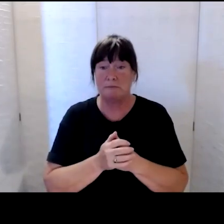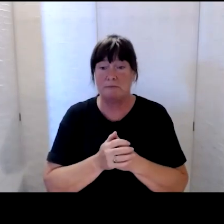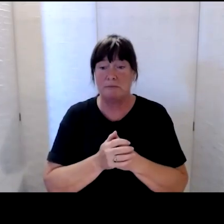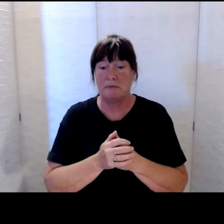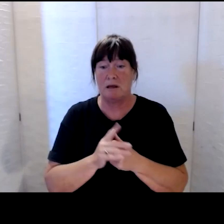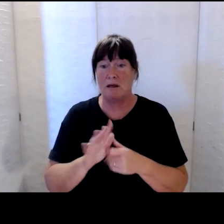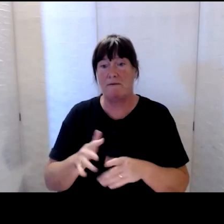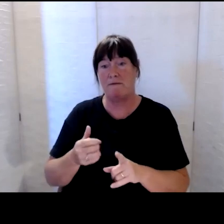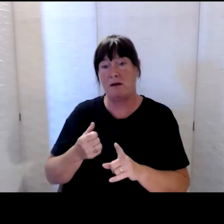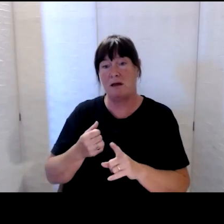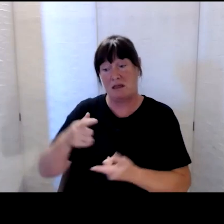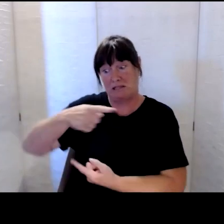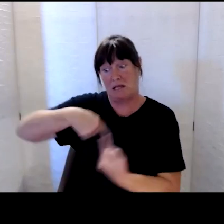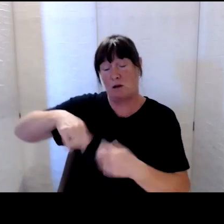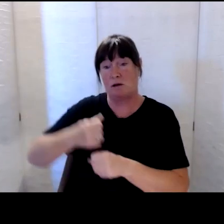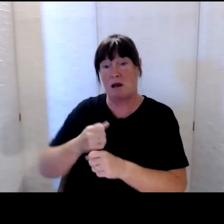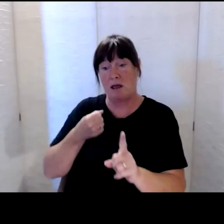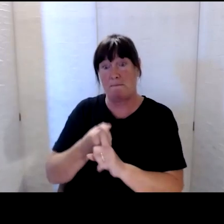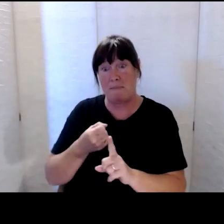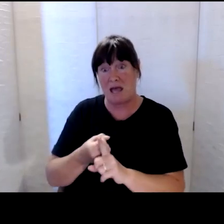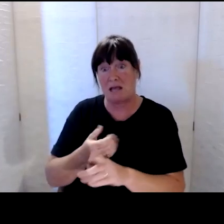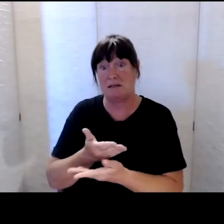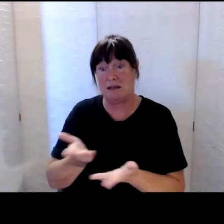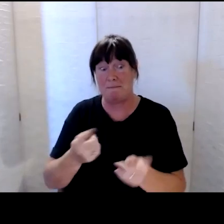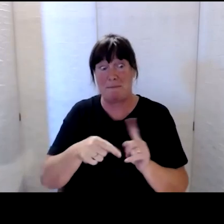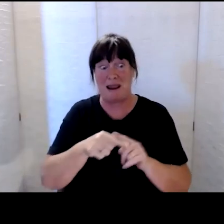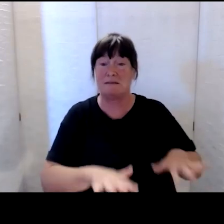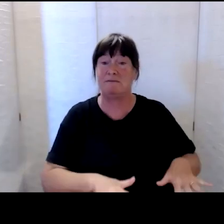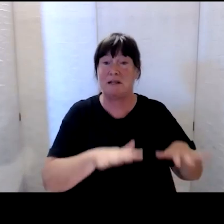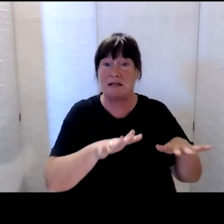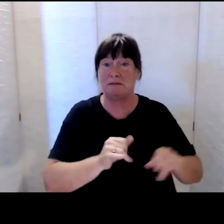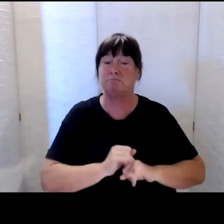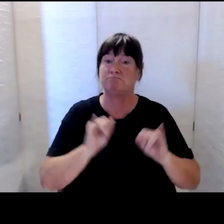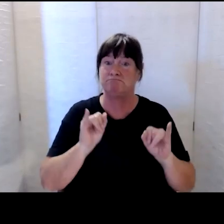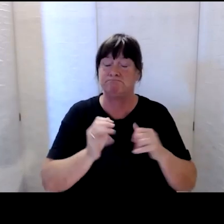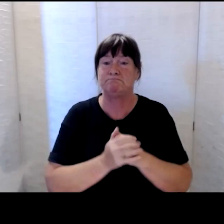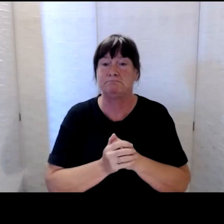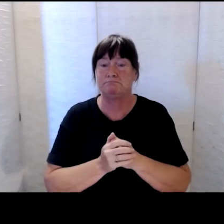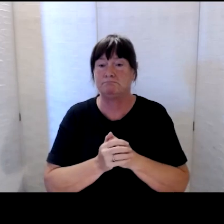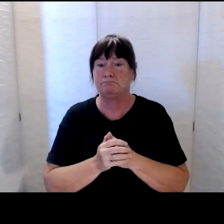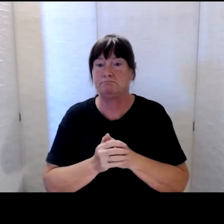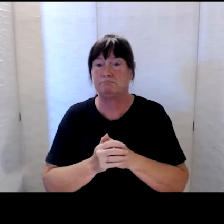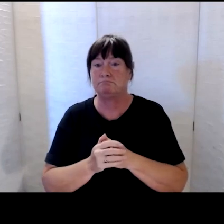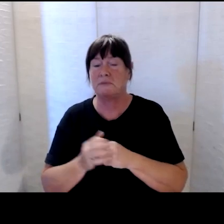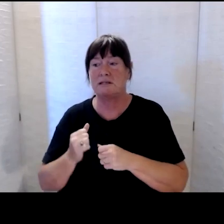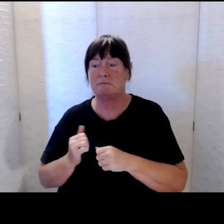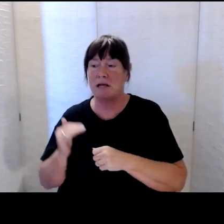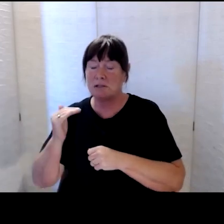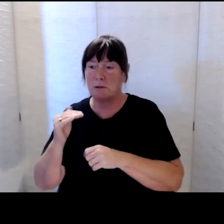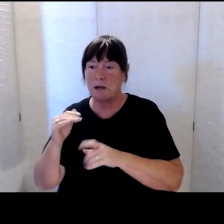by the cyclone and flooding. As Matua Peter said there’s been a tragic loss of life